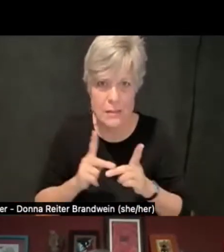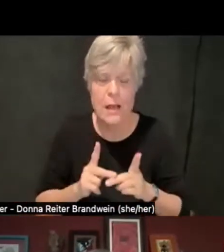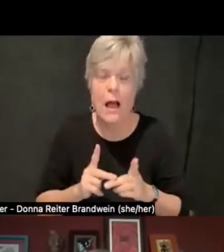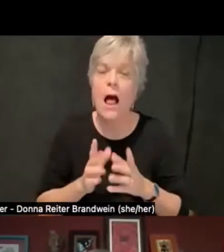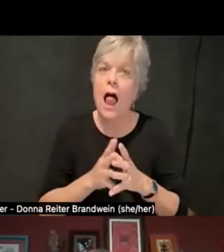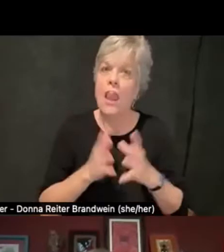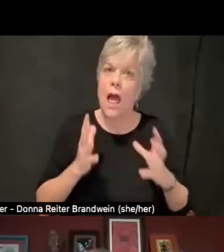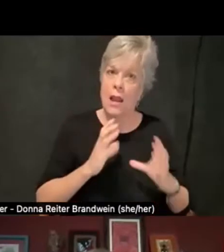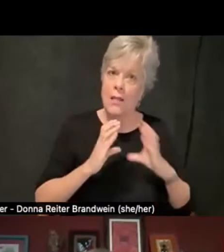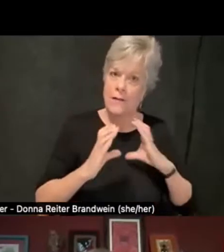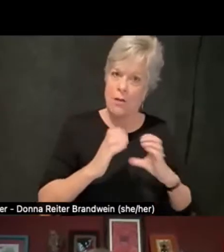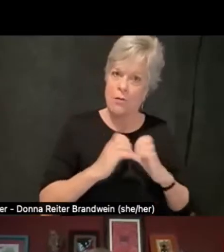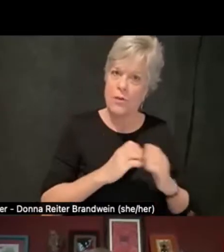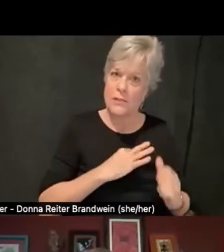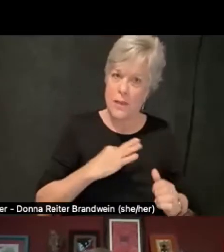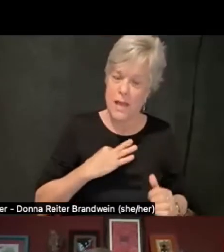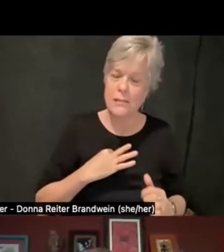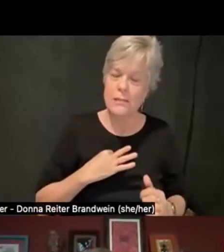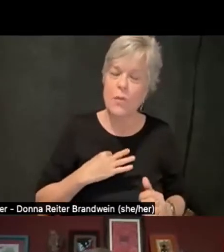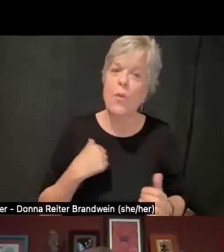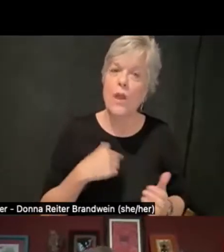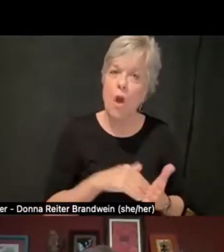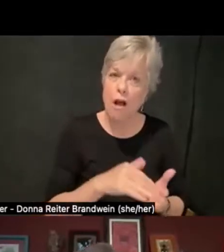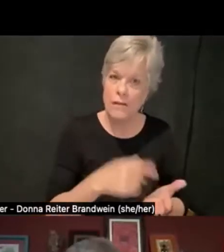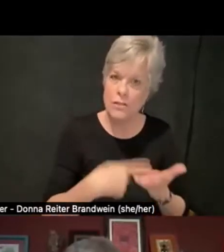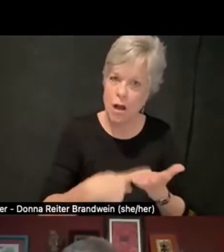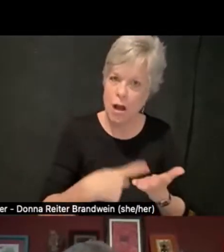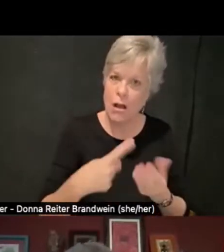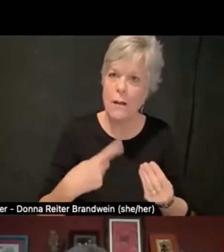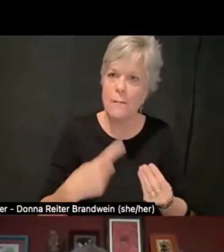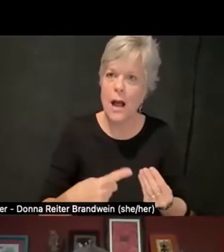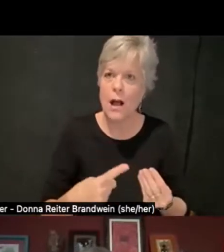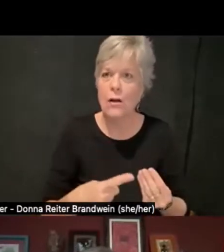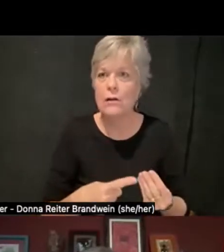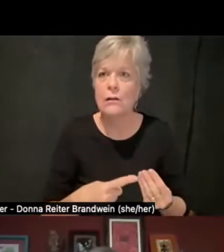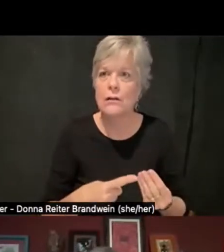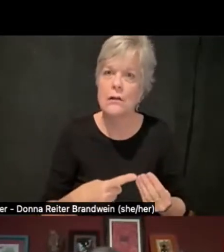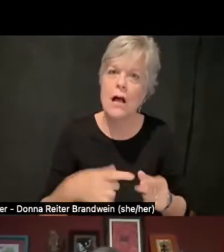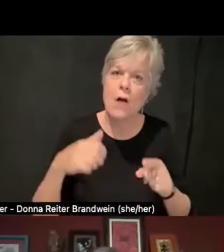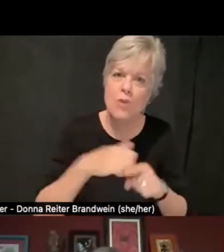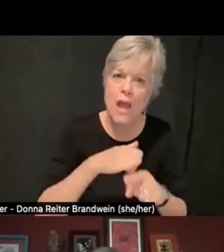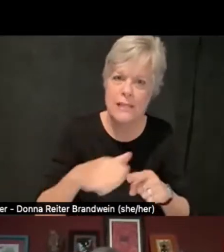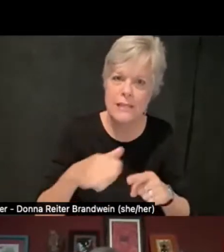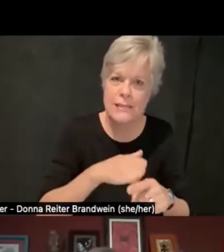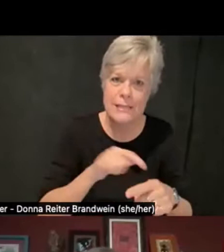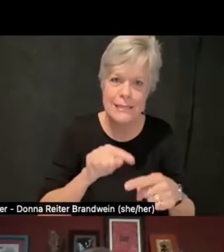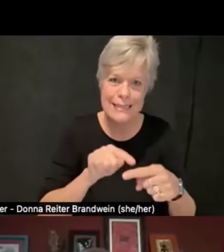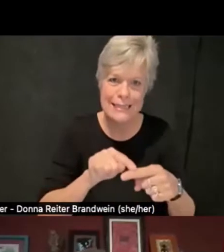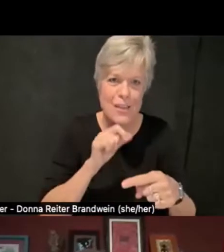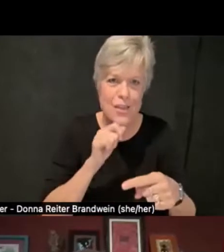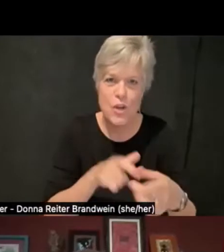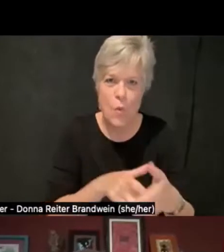folks often talk about practices that don't actually require much of them.